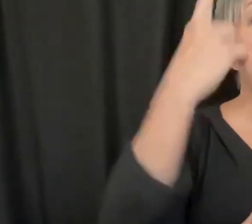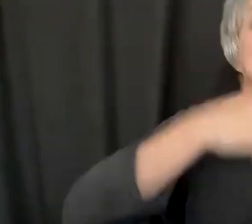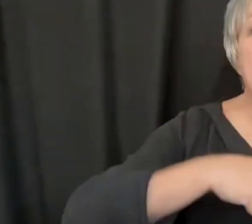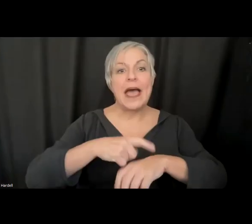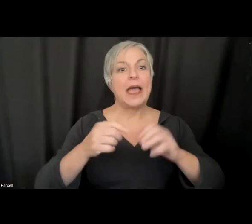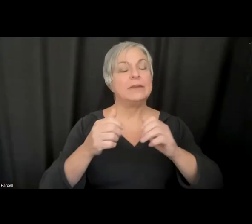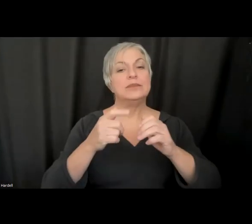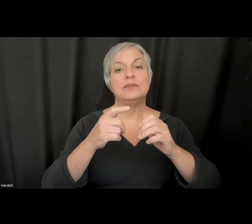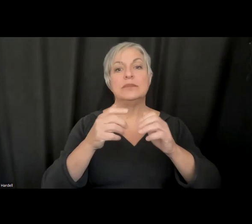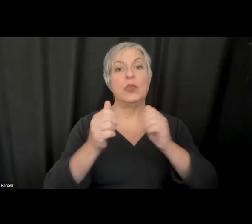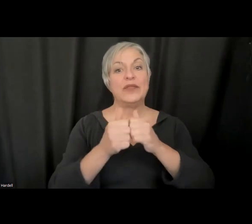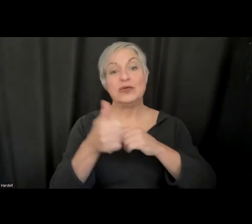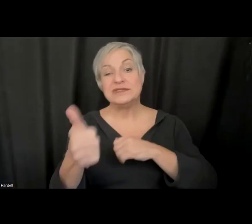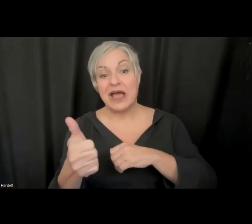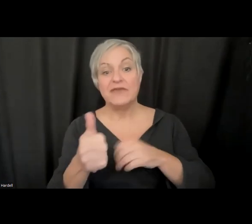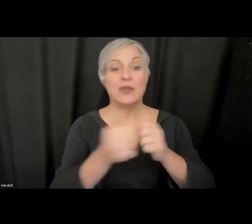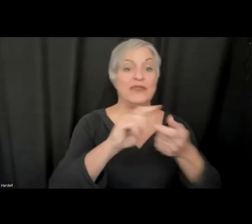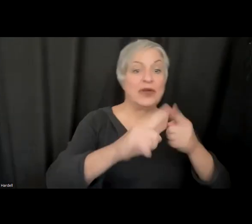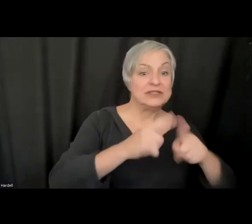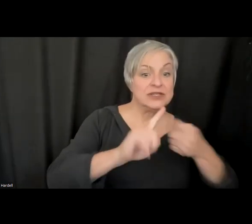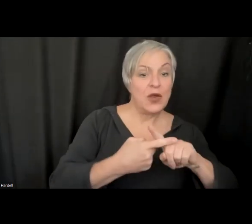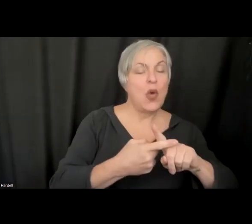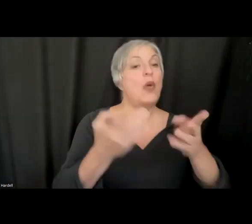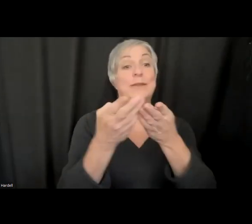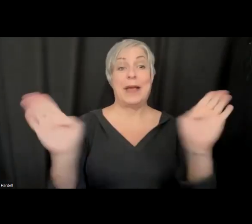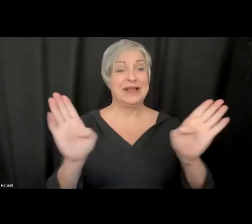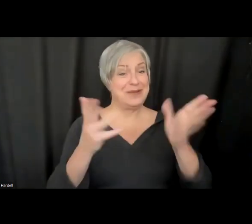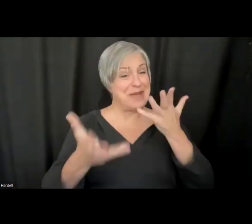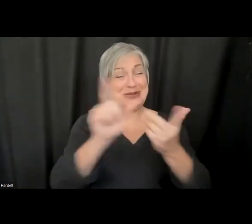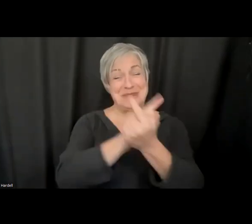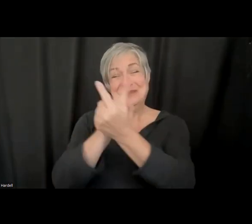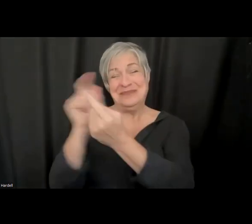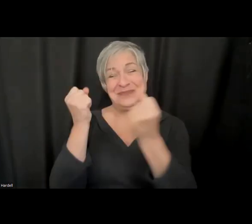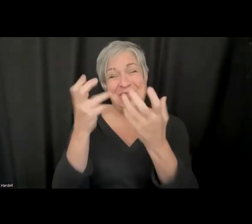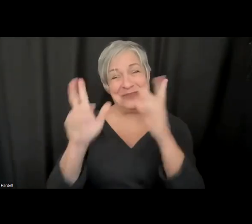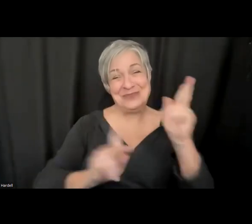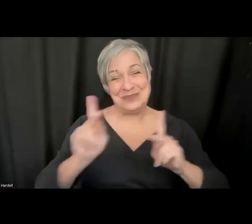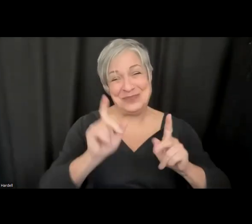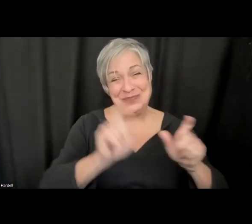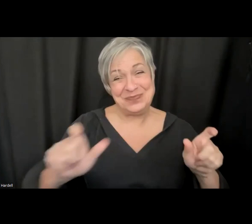the public instance, and there you will probably meet a lot of people. >> Dylan: Great. So, by